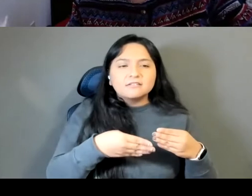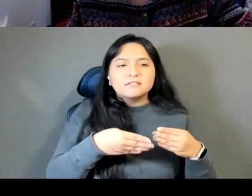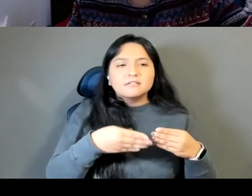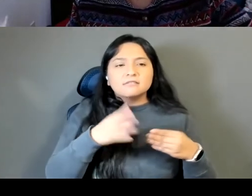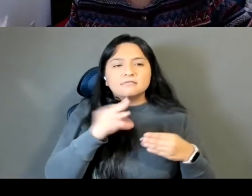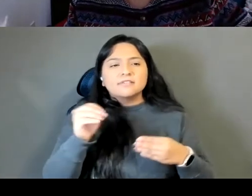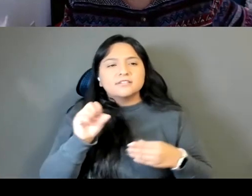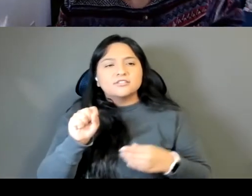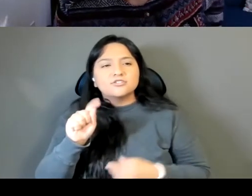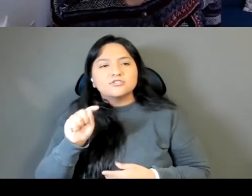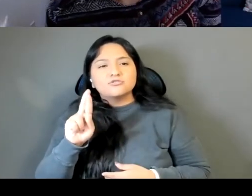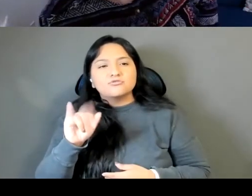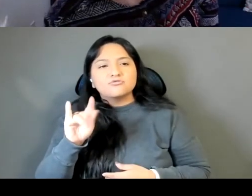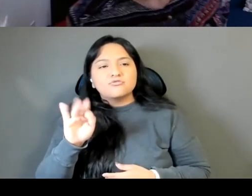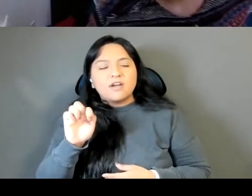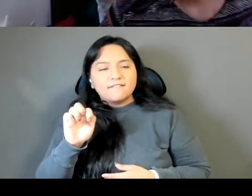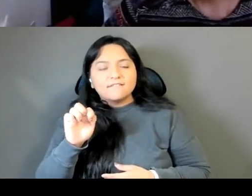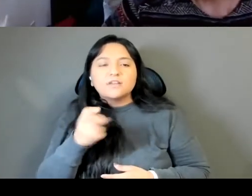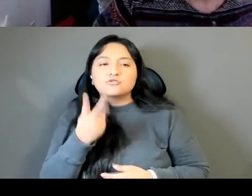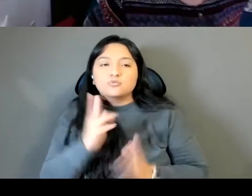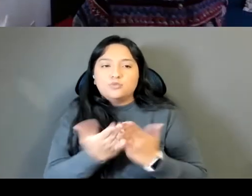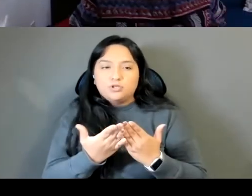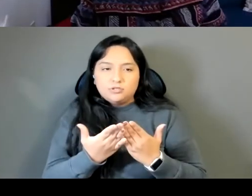book The End of parallel the end of enmity the end of strife, a haven.